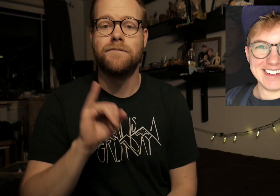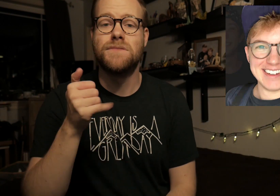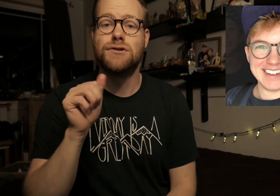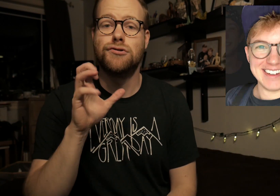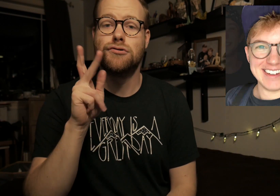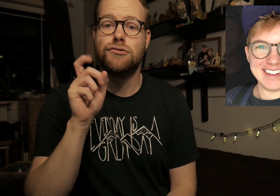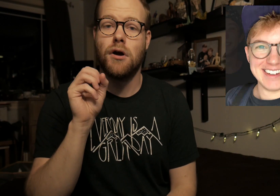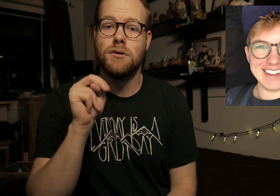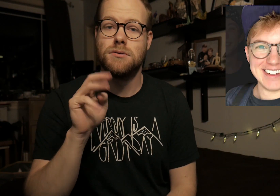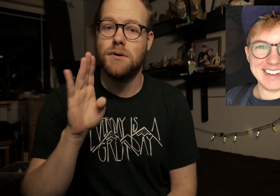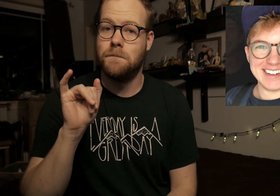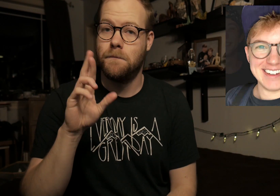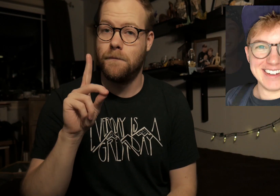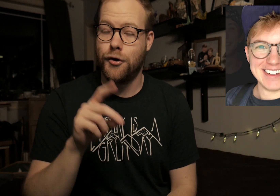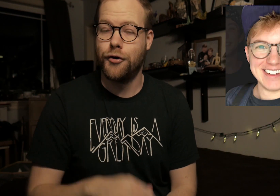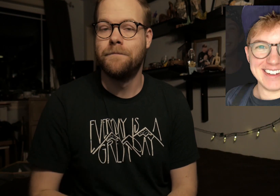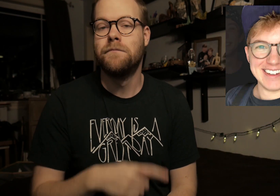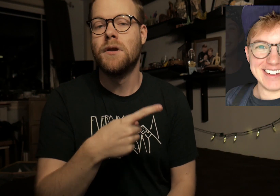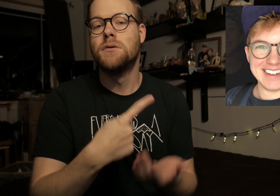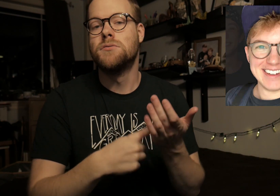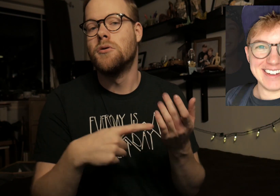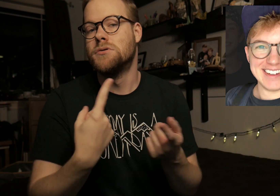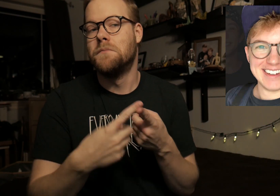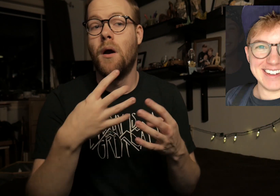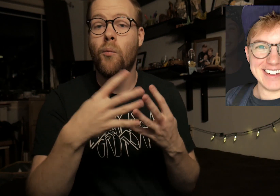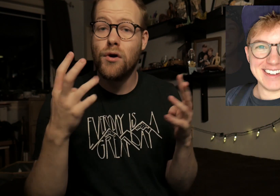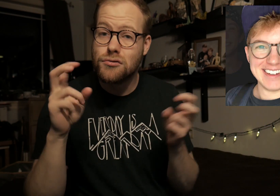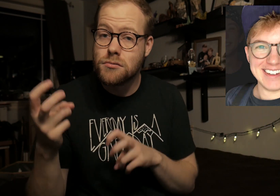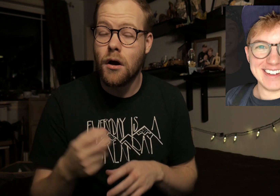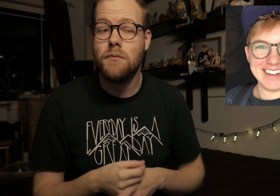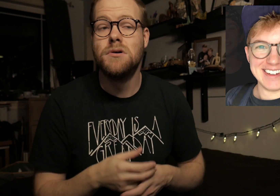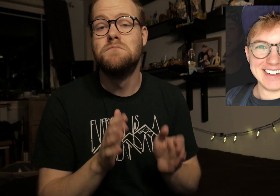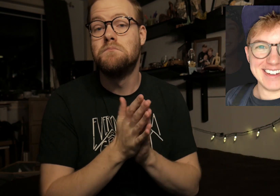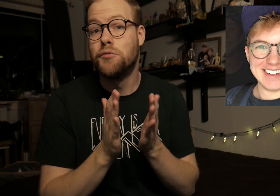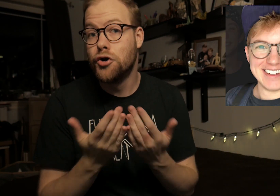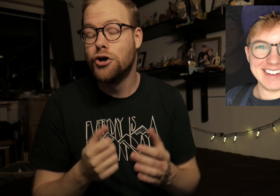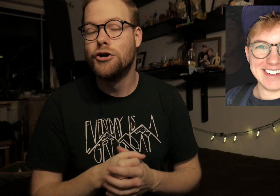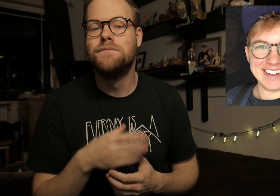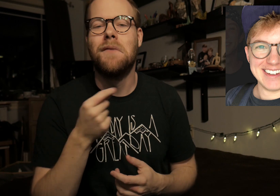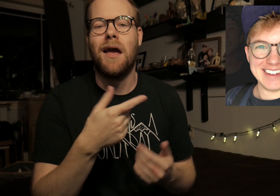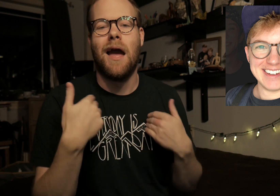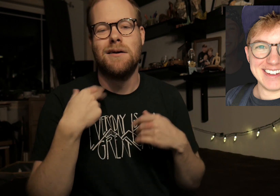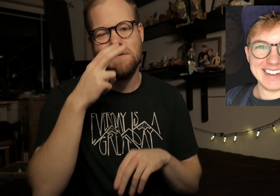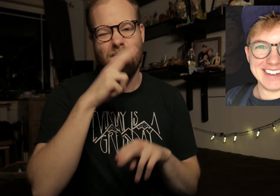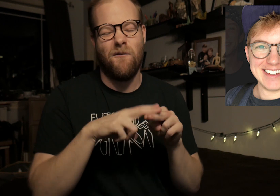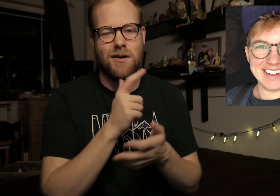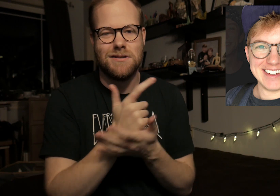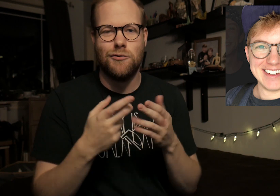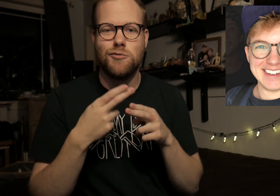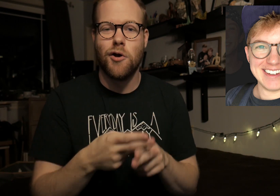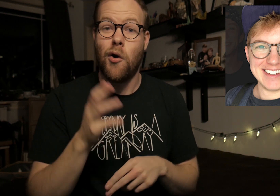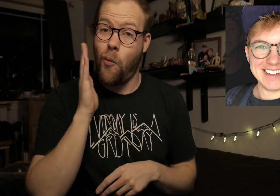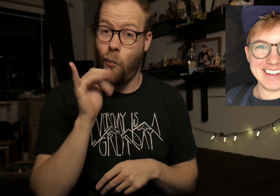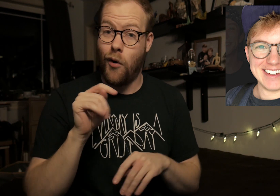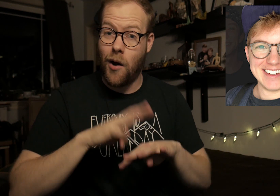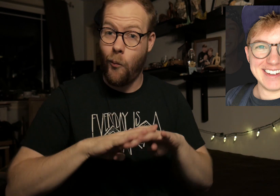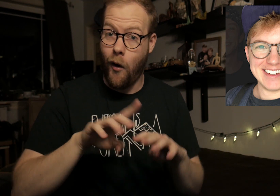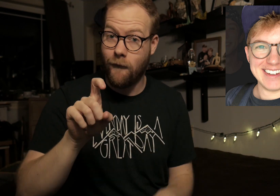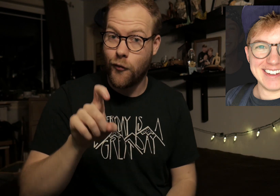Jackson Bird. He talks about queer topics, books, and he has a fun series called "Will It Waffle?"